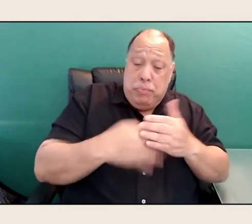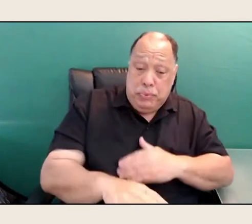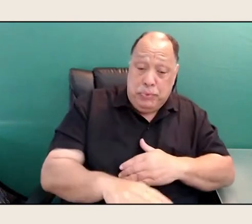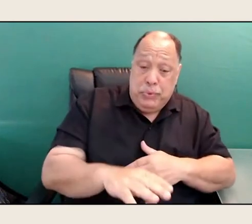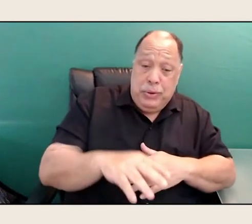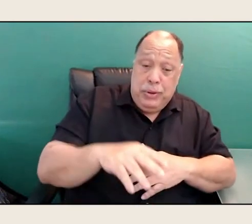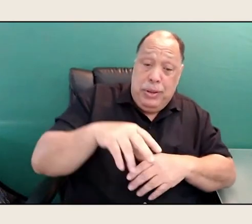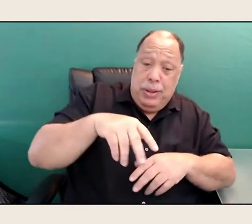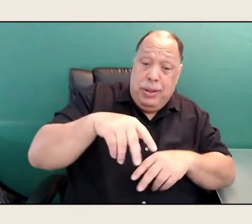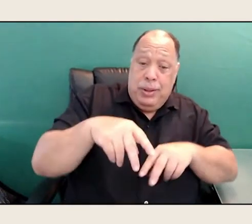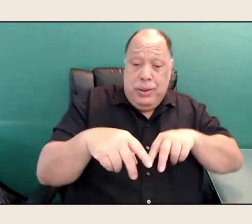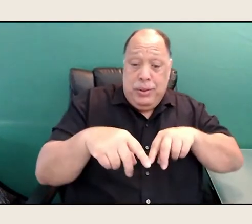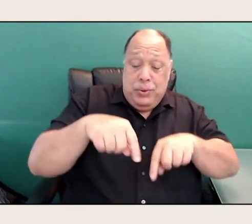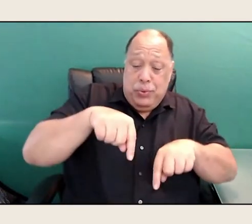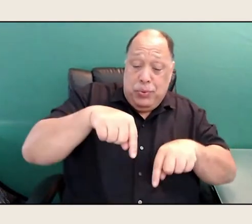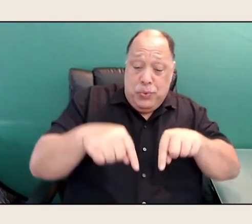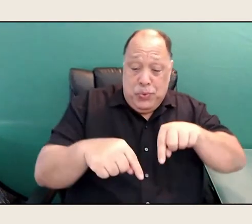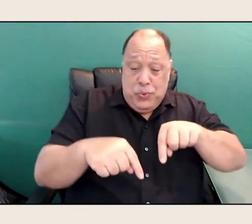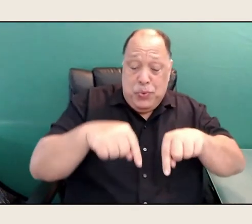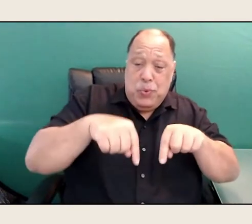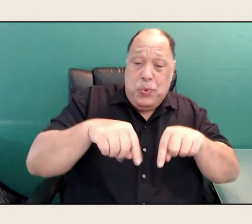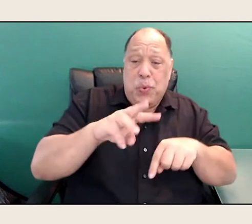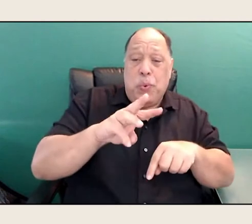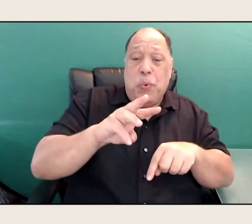to think okay, that's a different kind of gestation.